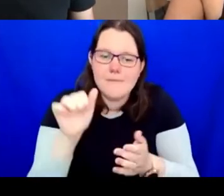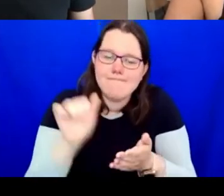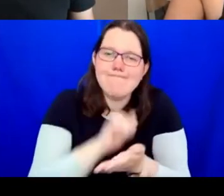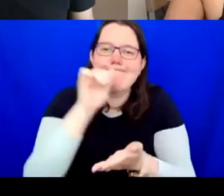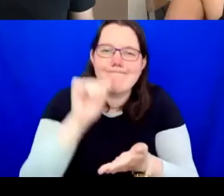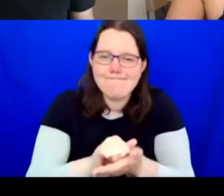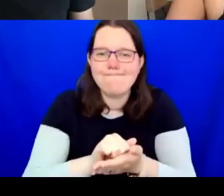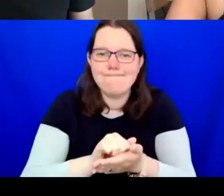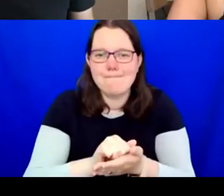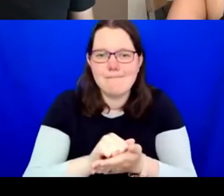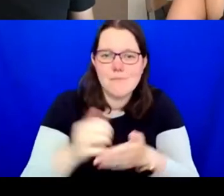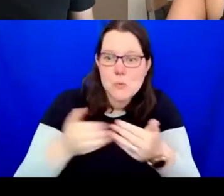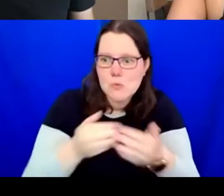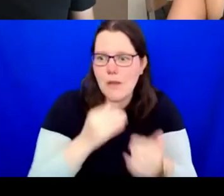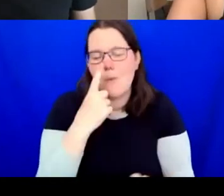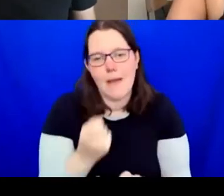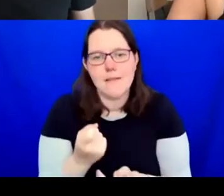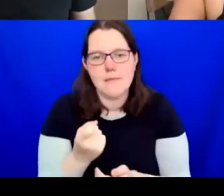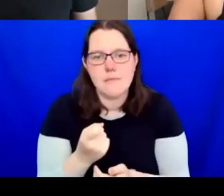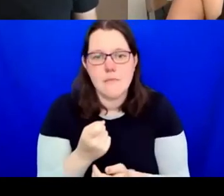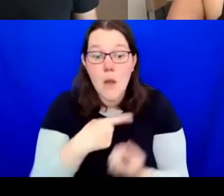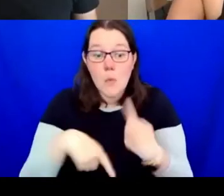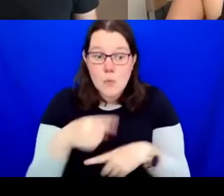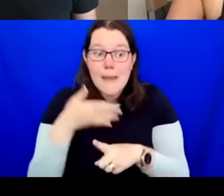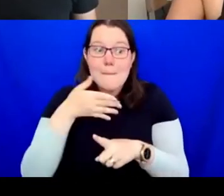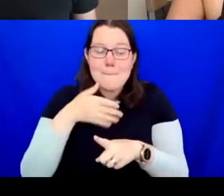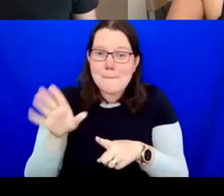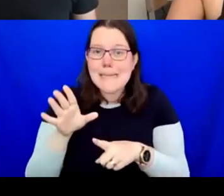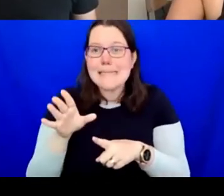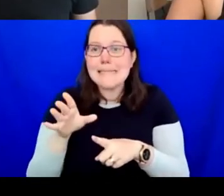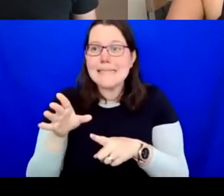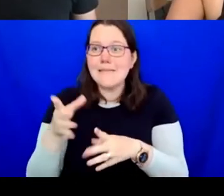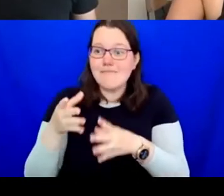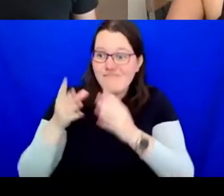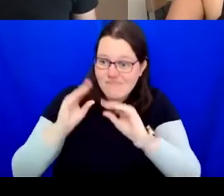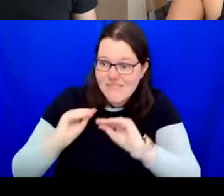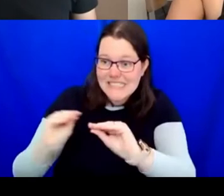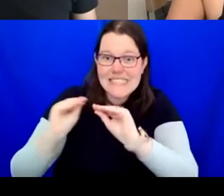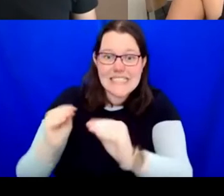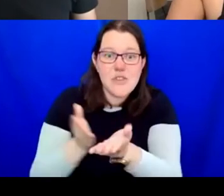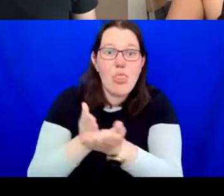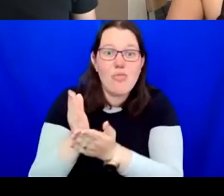and educated to recreate a colonial system, that excludes all but white, non disabled bodies.